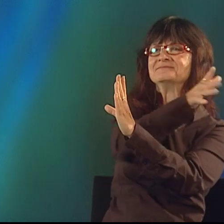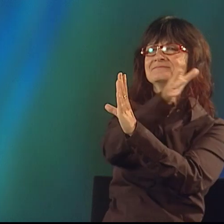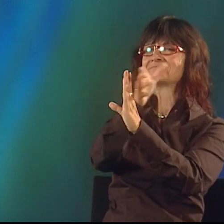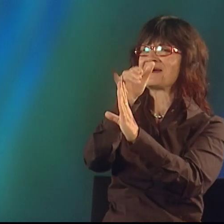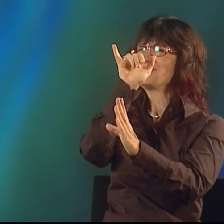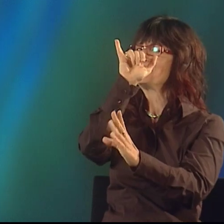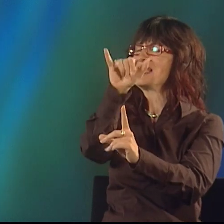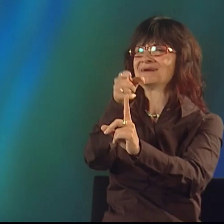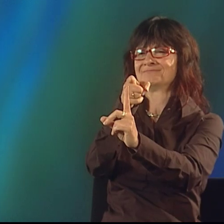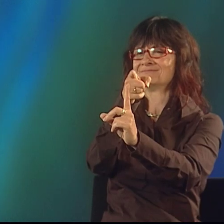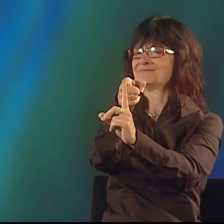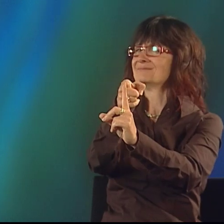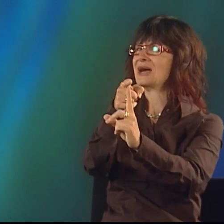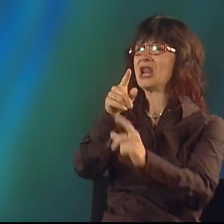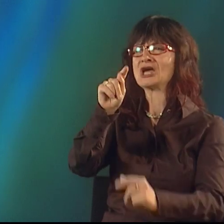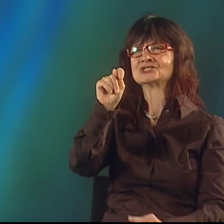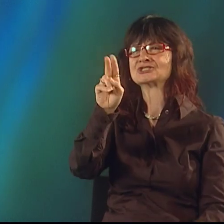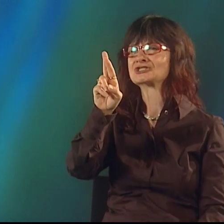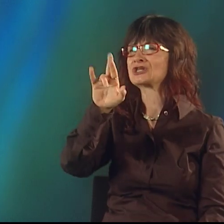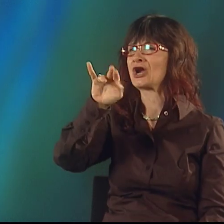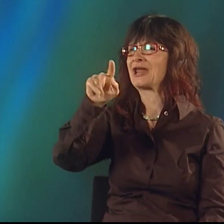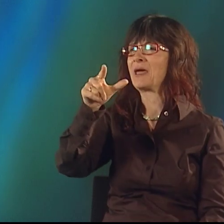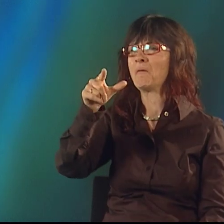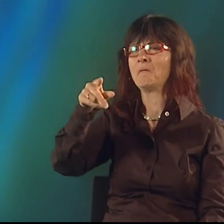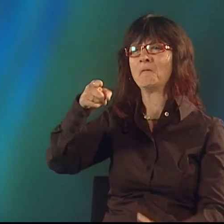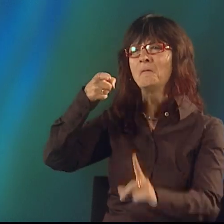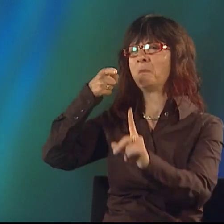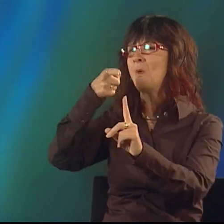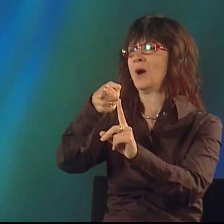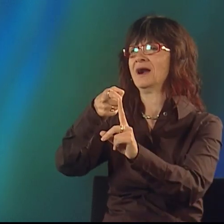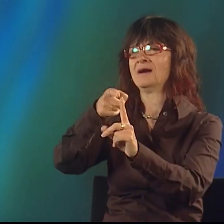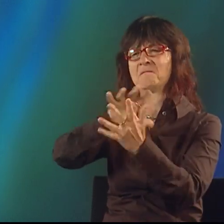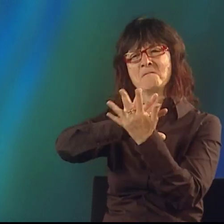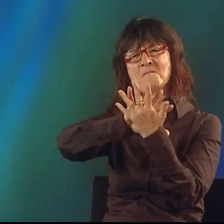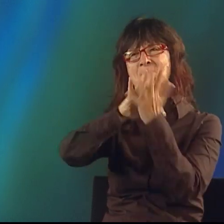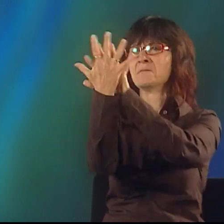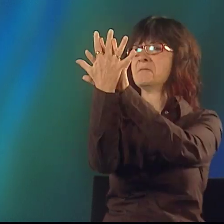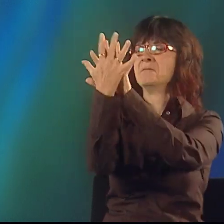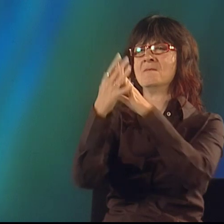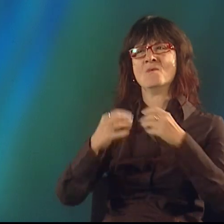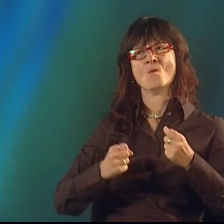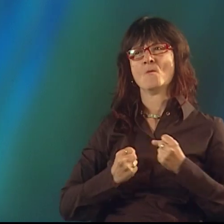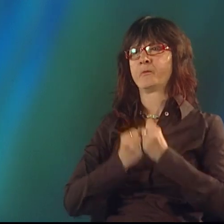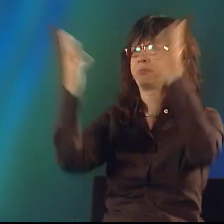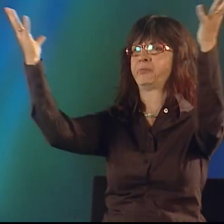Everything that happened previously was very interesting, but there was a turning point.